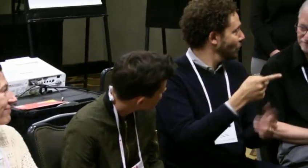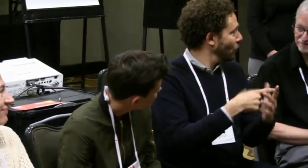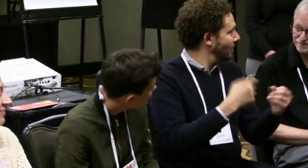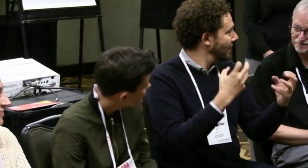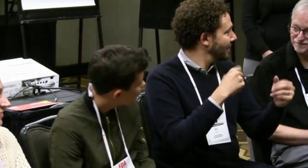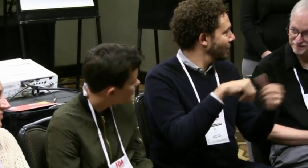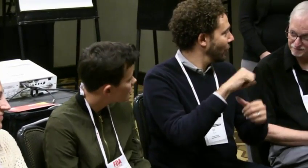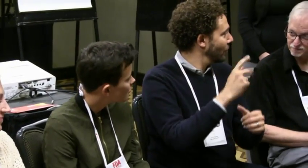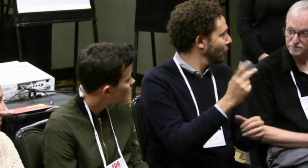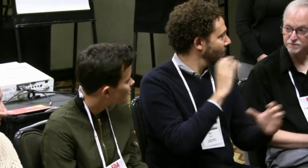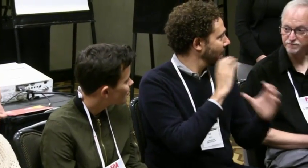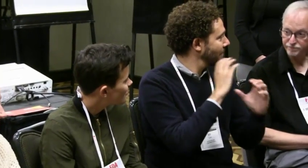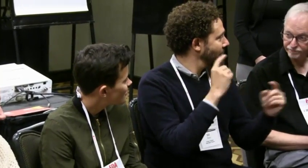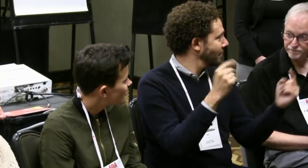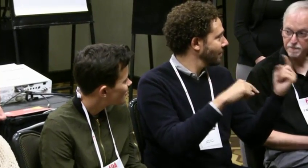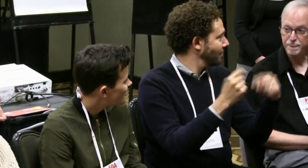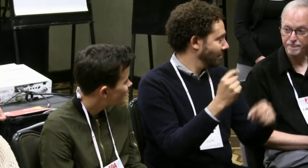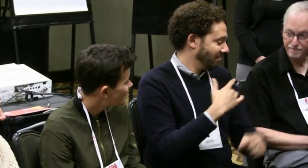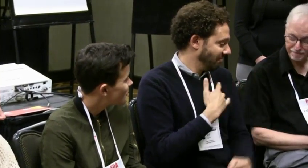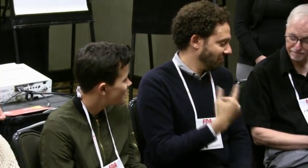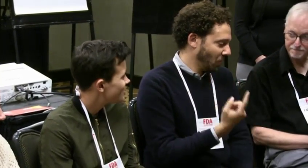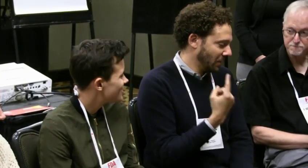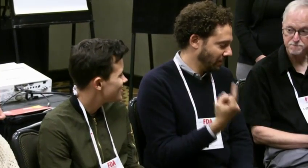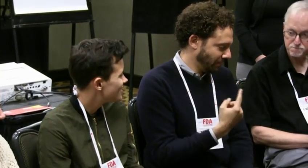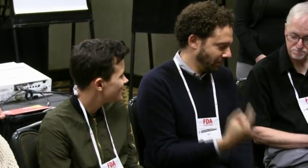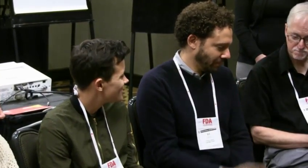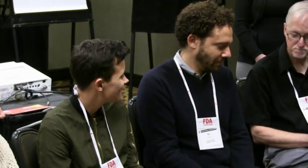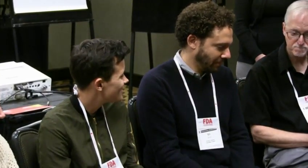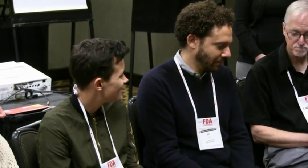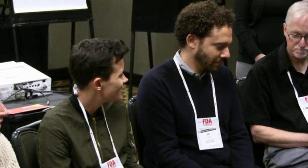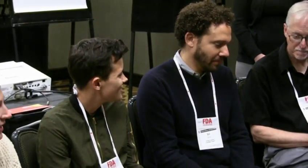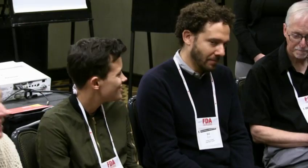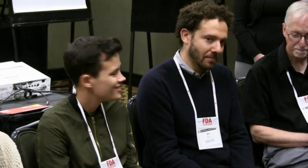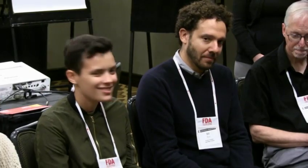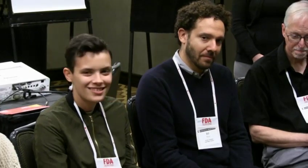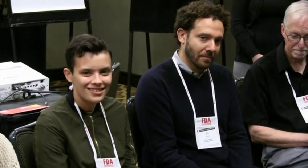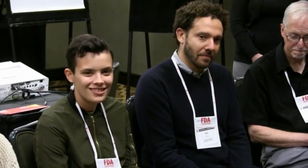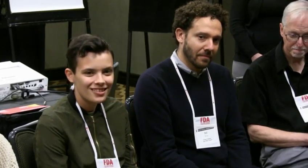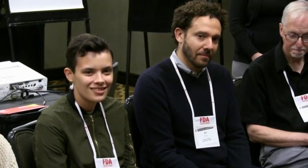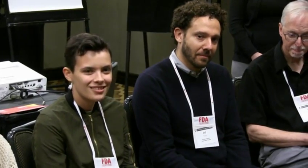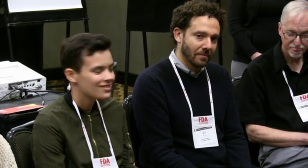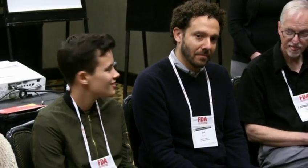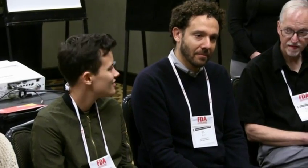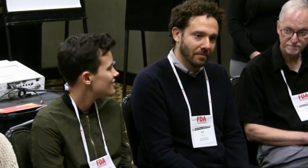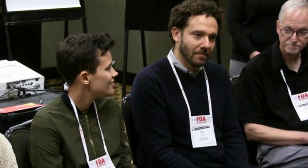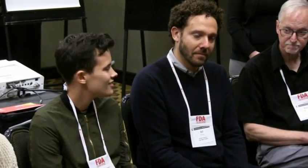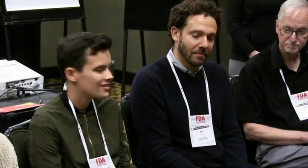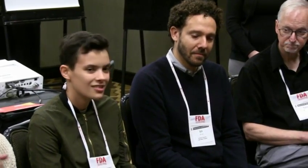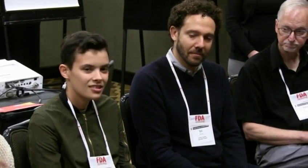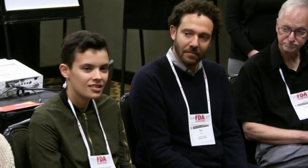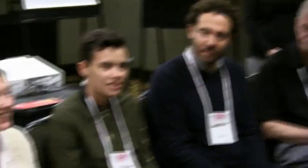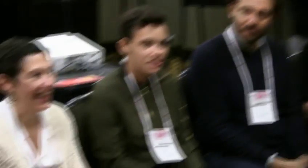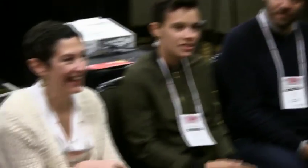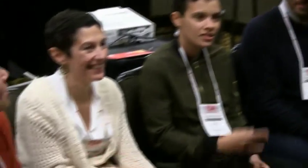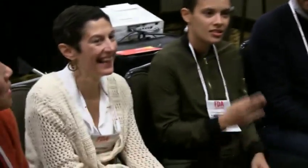When we have two hearing stage managers, they will start to sign to each other to communicate with one another even though they're both hearing.